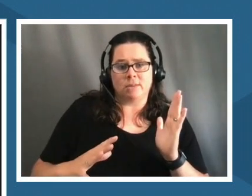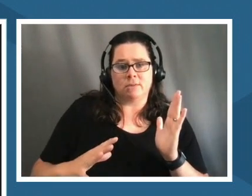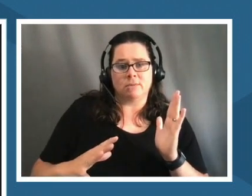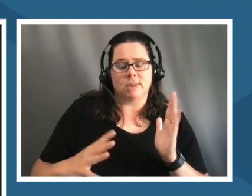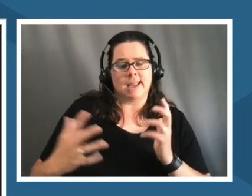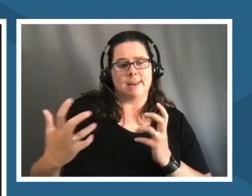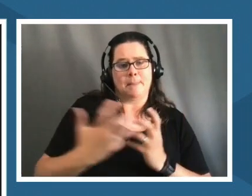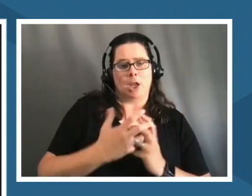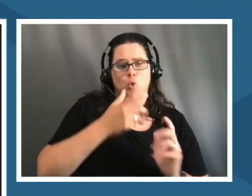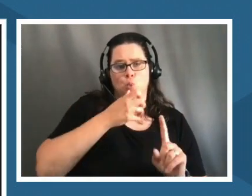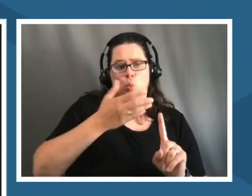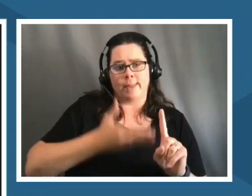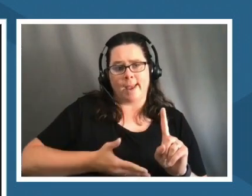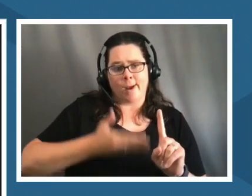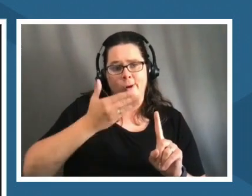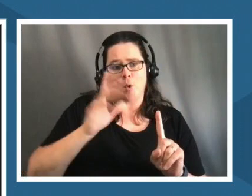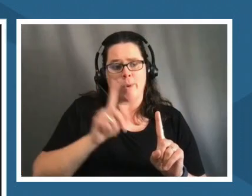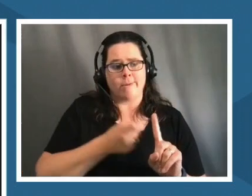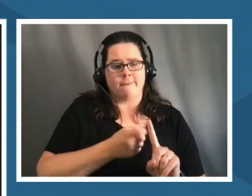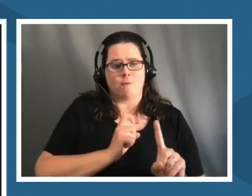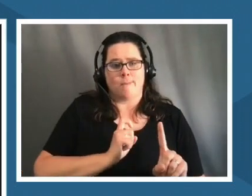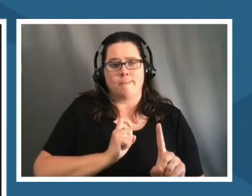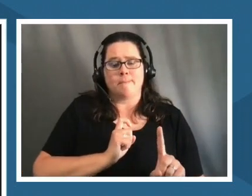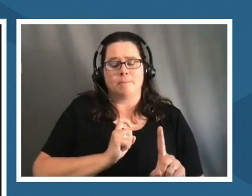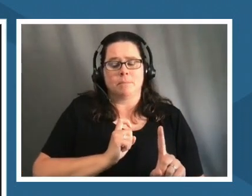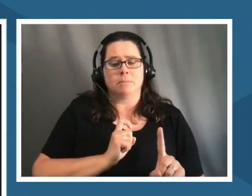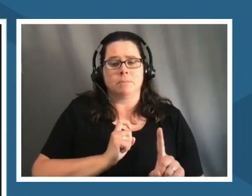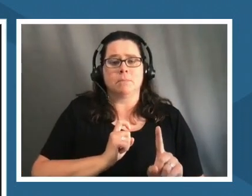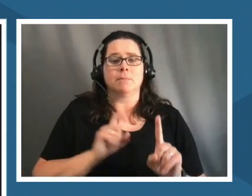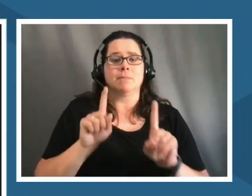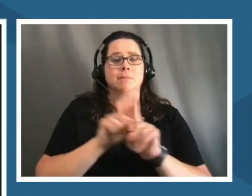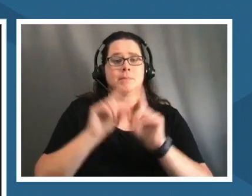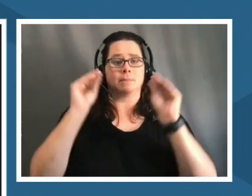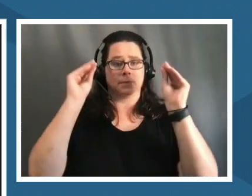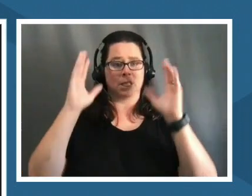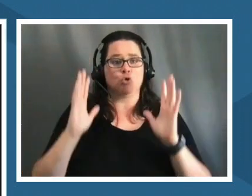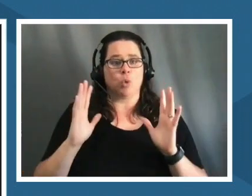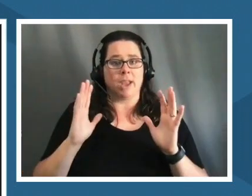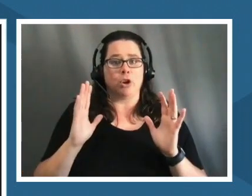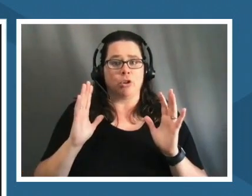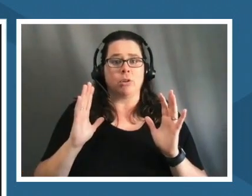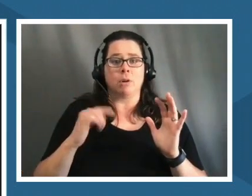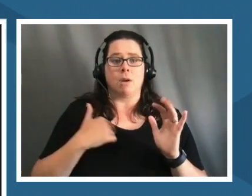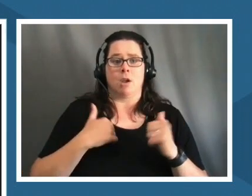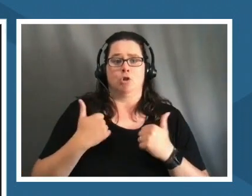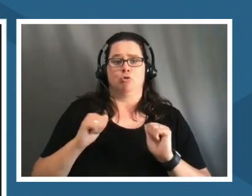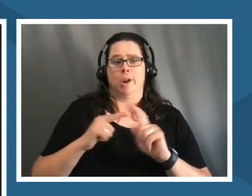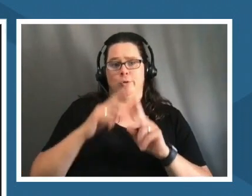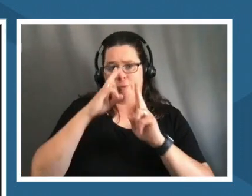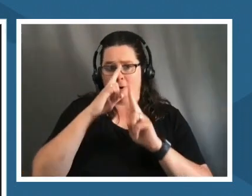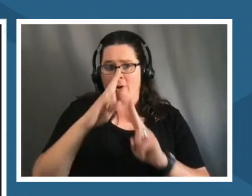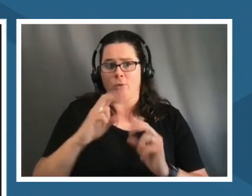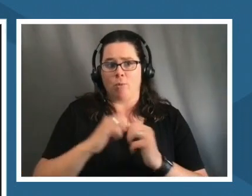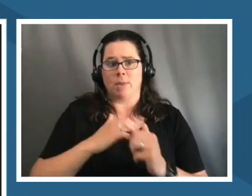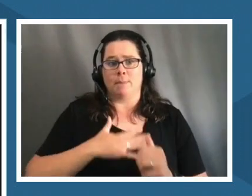reflection of where they come from and i and as an educator definitely i try to